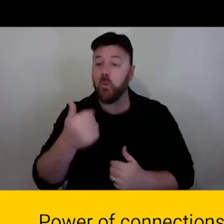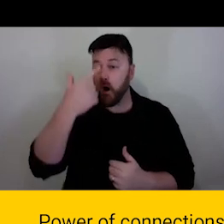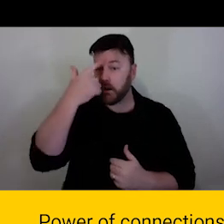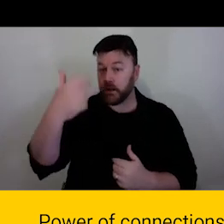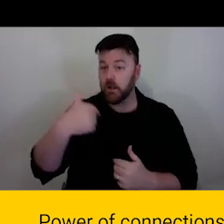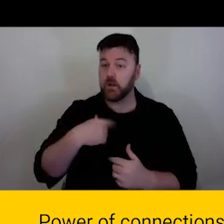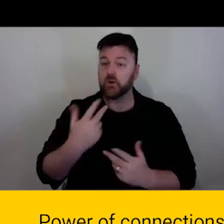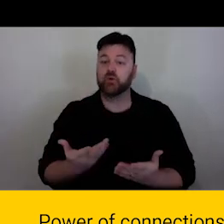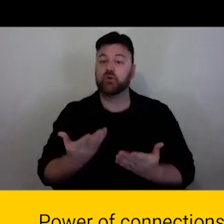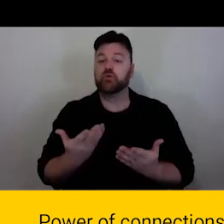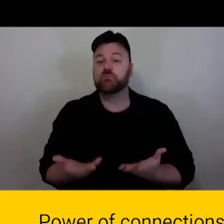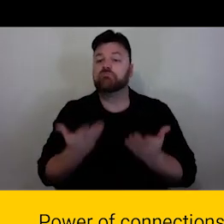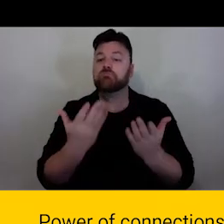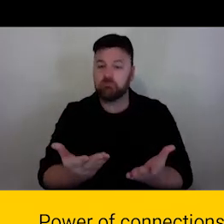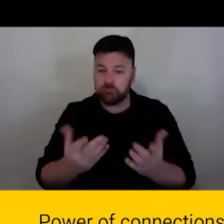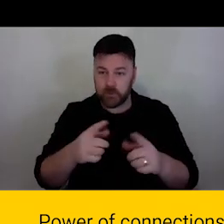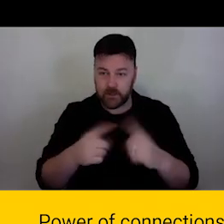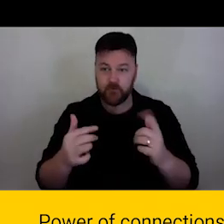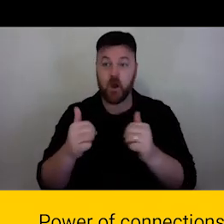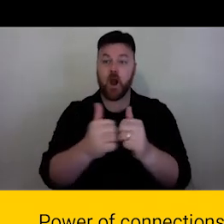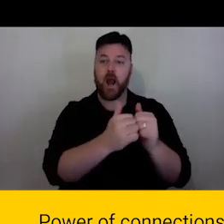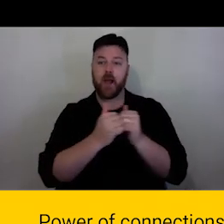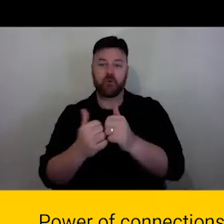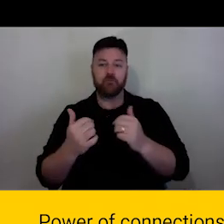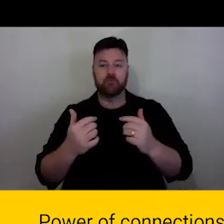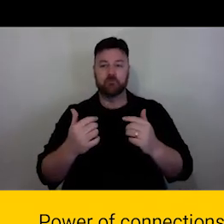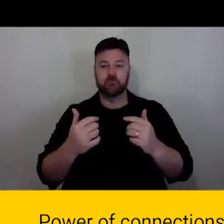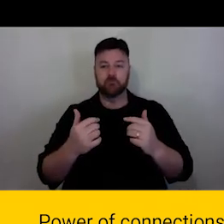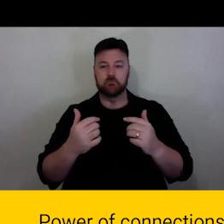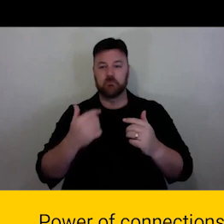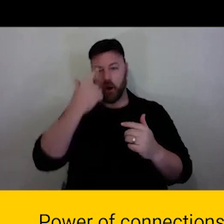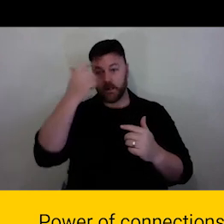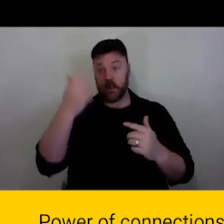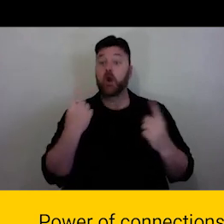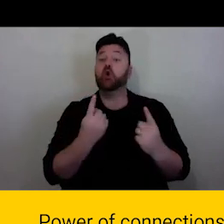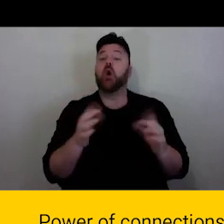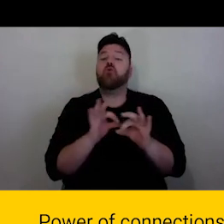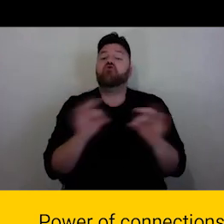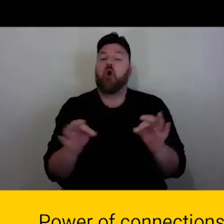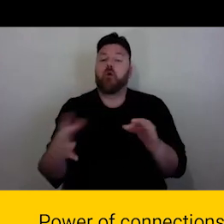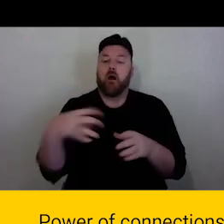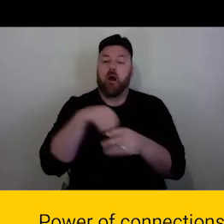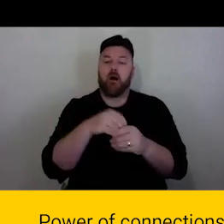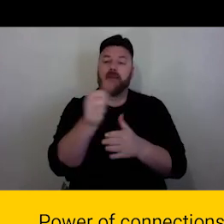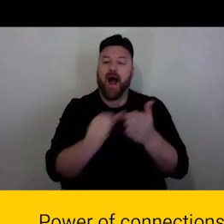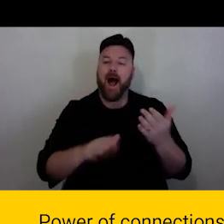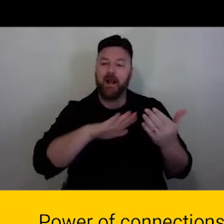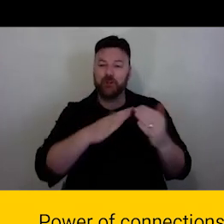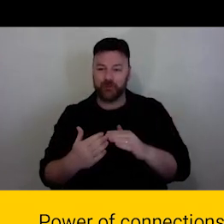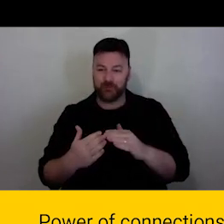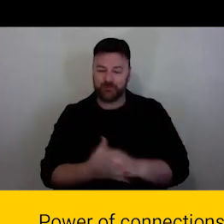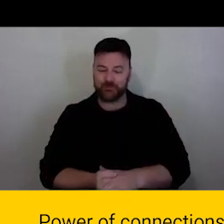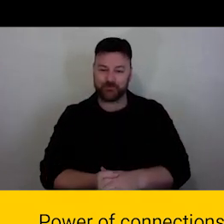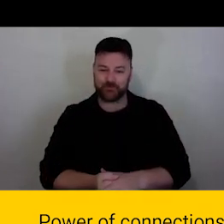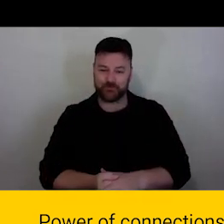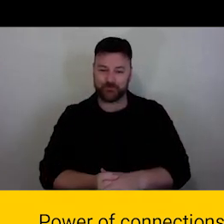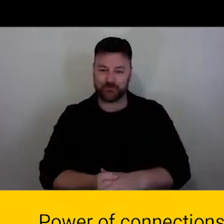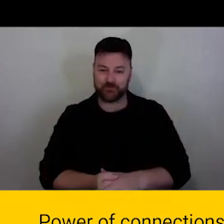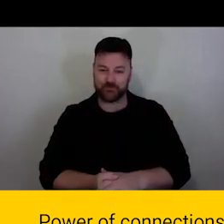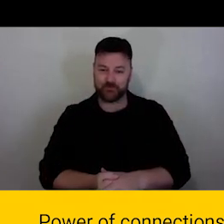it would be good to touch on people who are presenters and stakeholders.